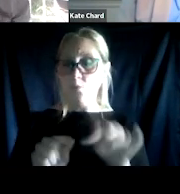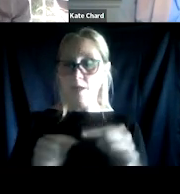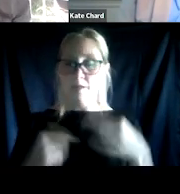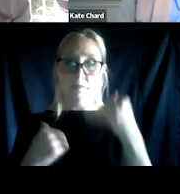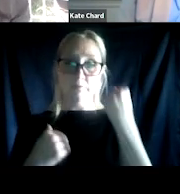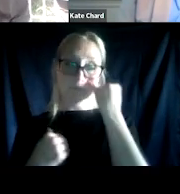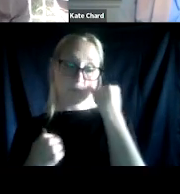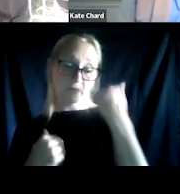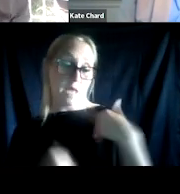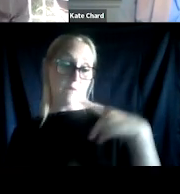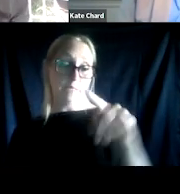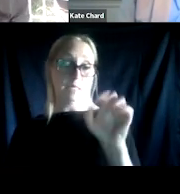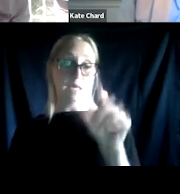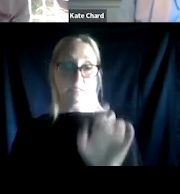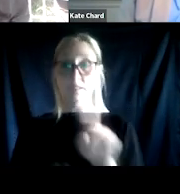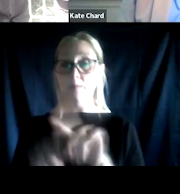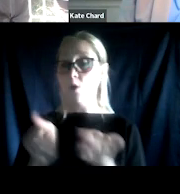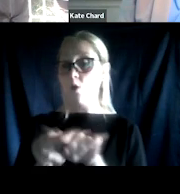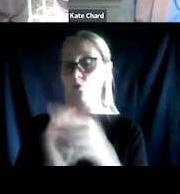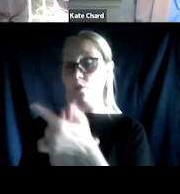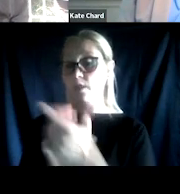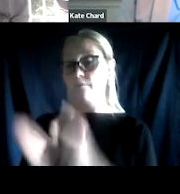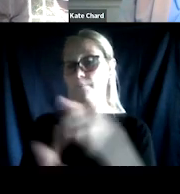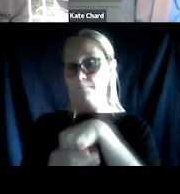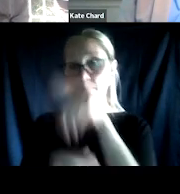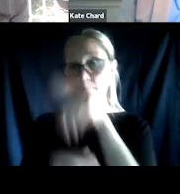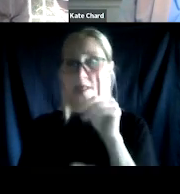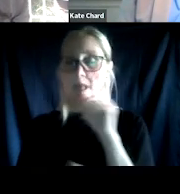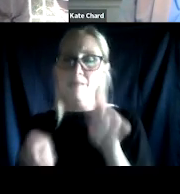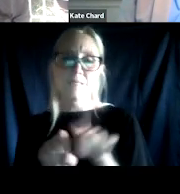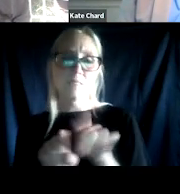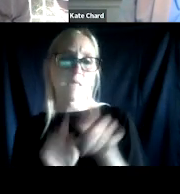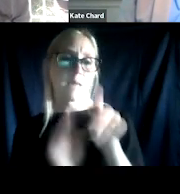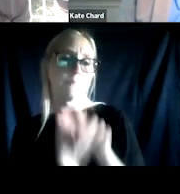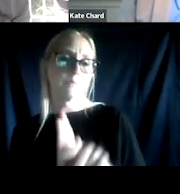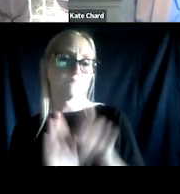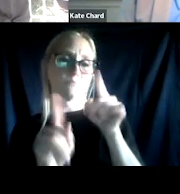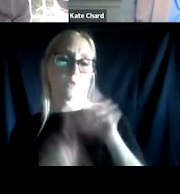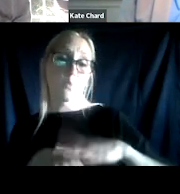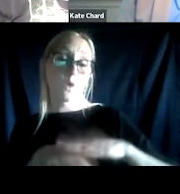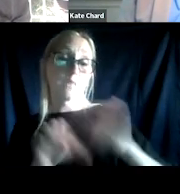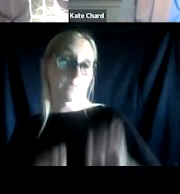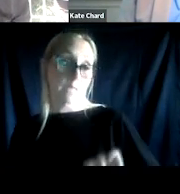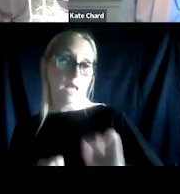but also legal involvement, because I think the same exact principles and warnings can apply to the court team.